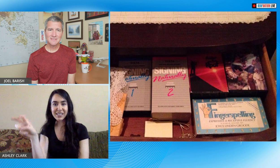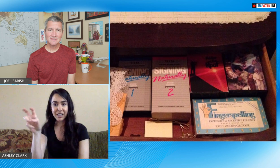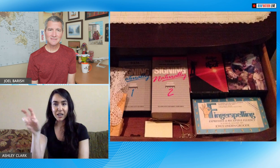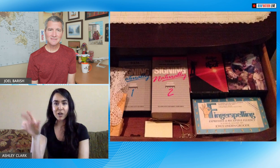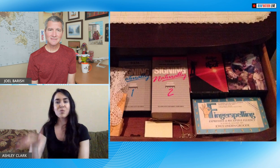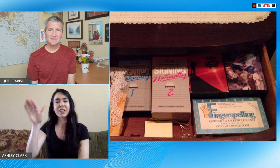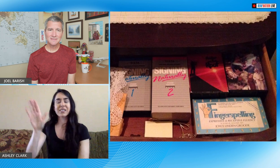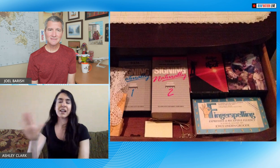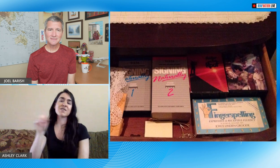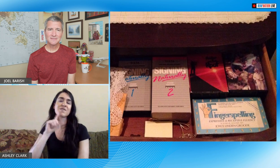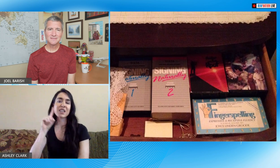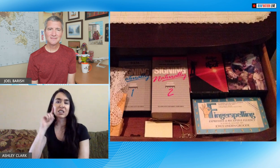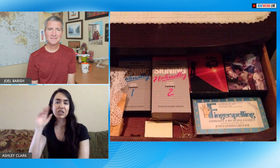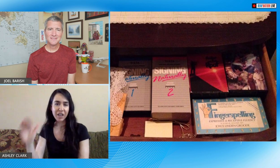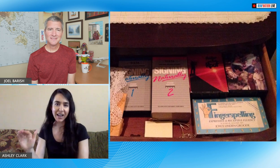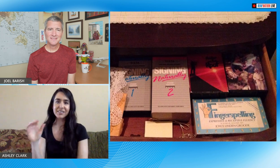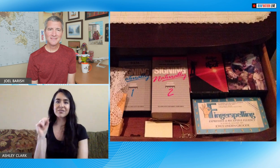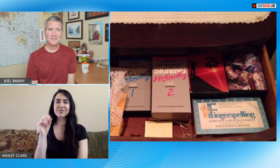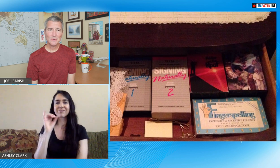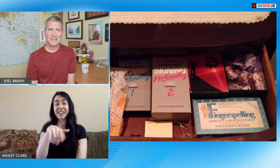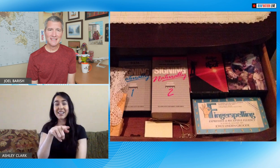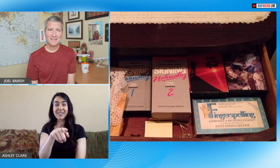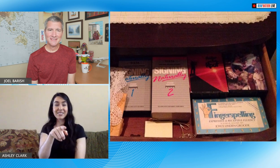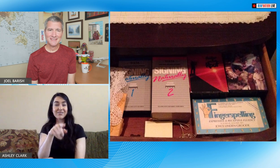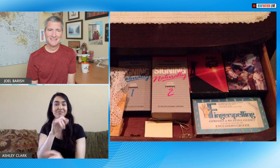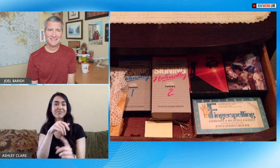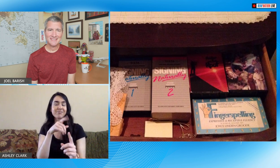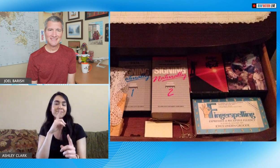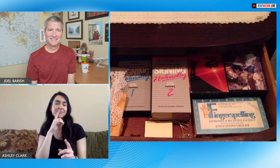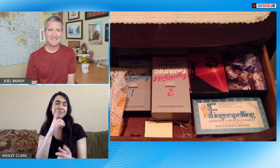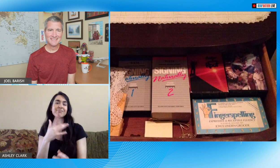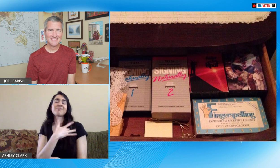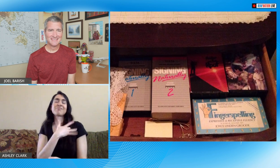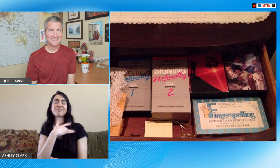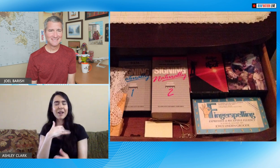wish they had known so they shared their journey with other hearing parents who